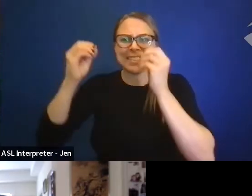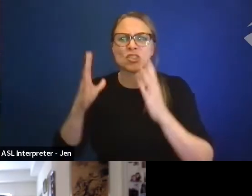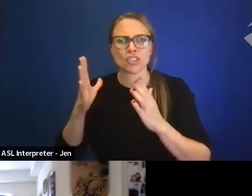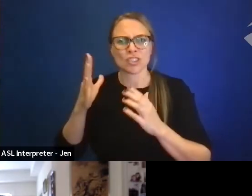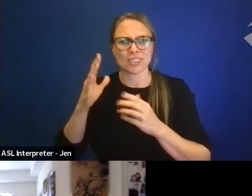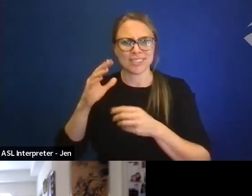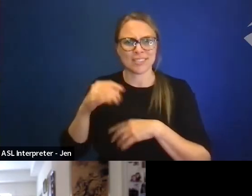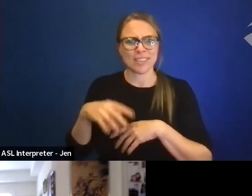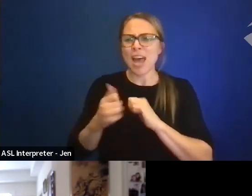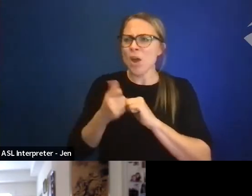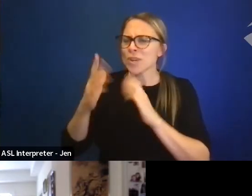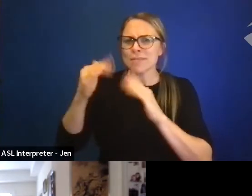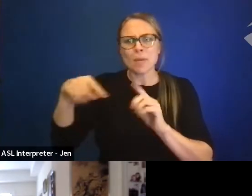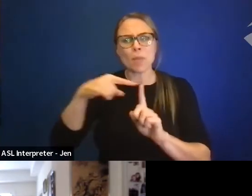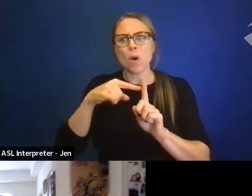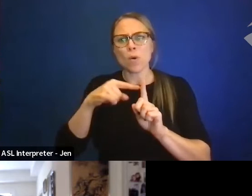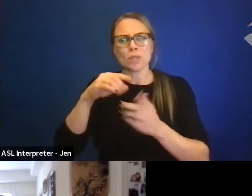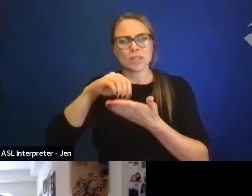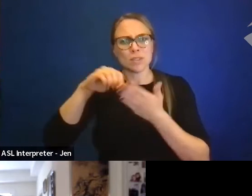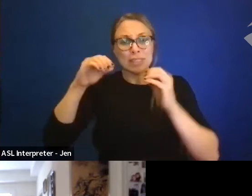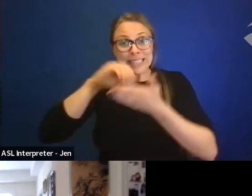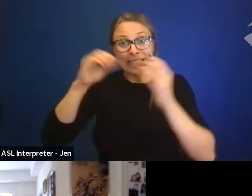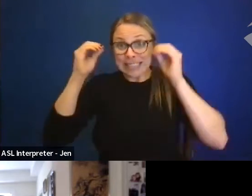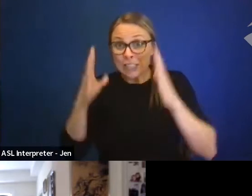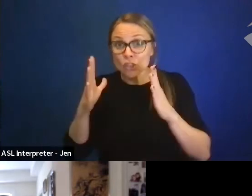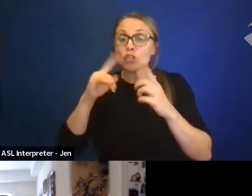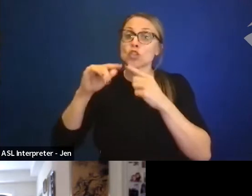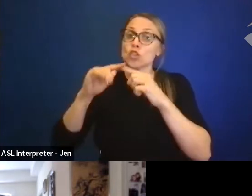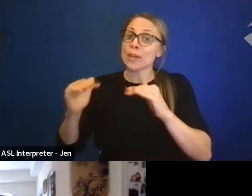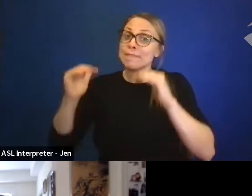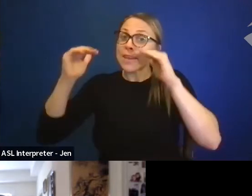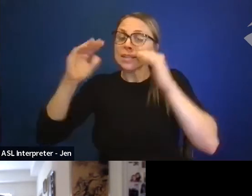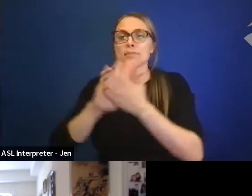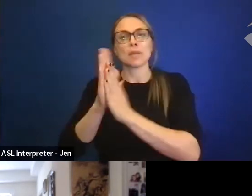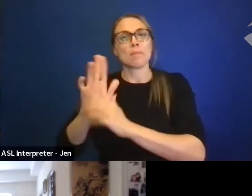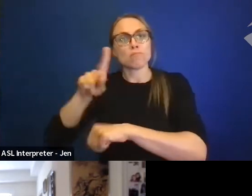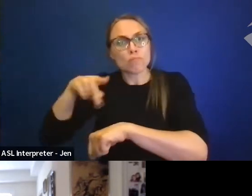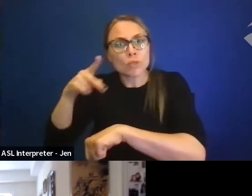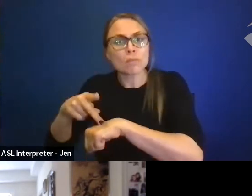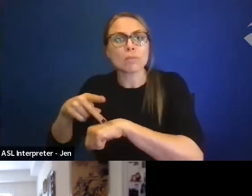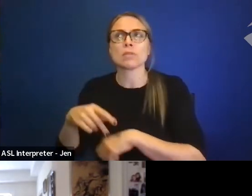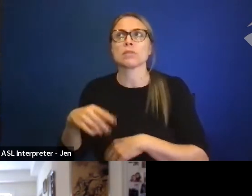to become principals and superintendents, having a vision of what inclusion means,